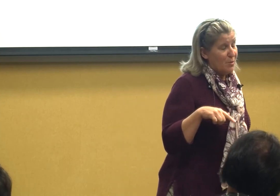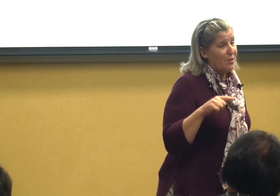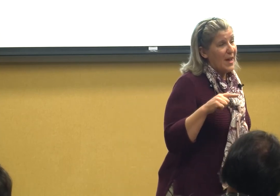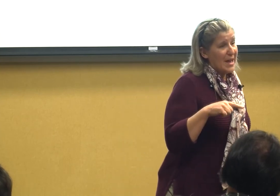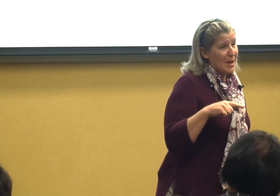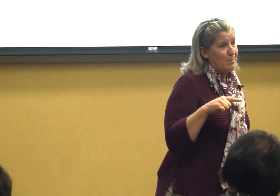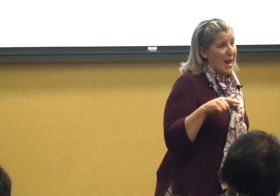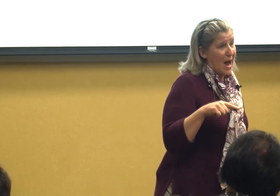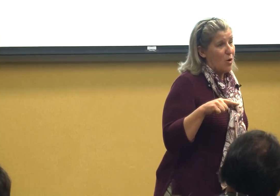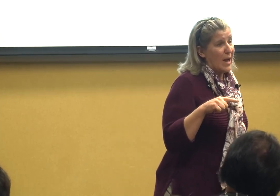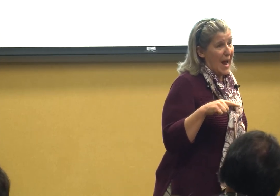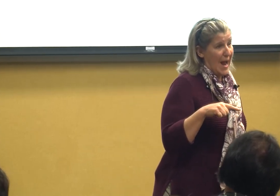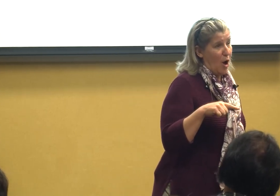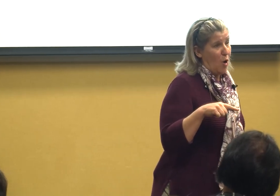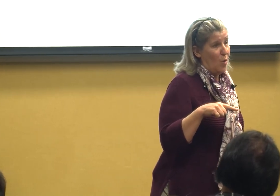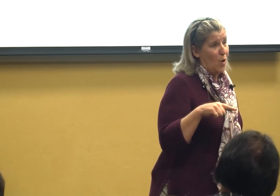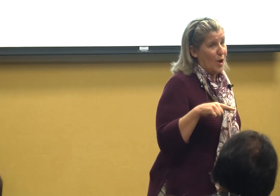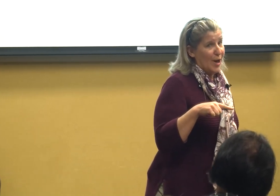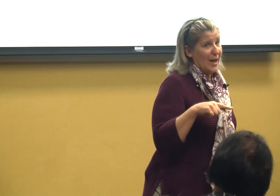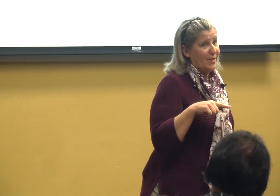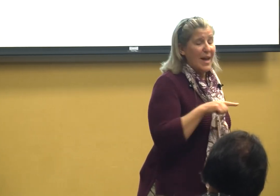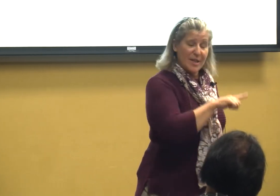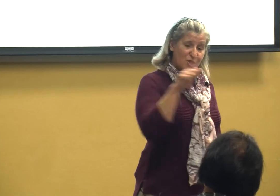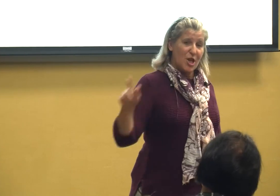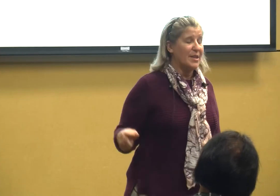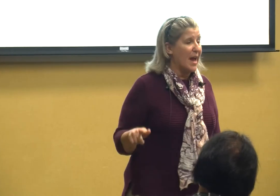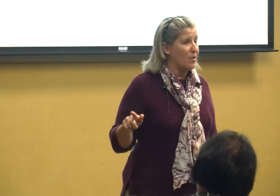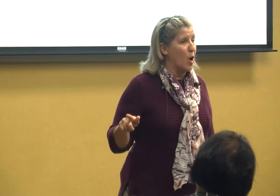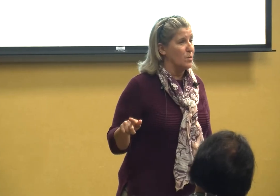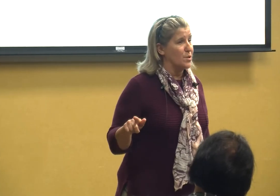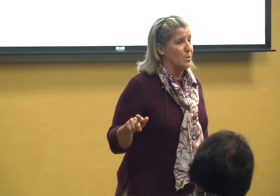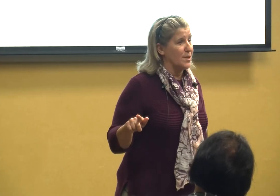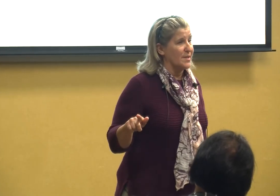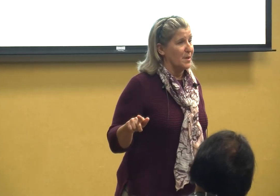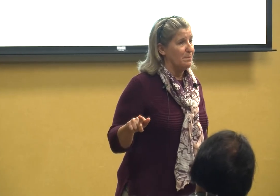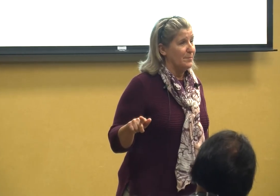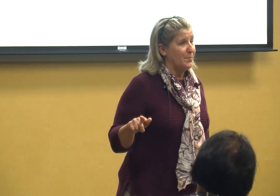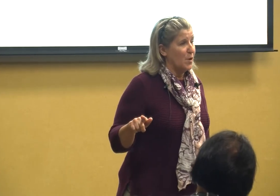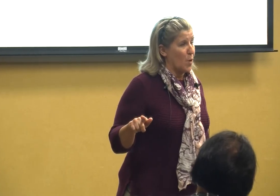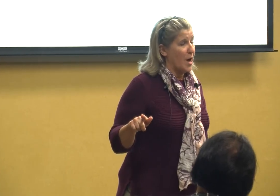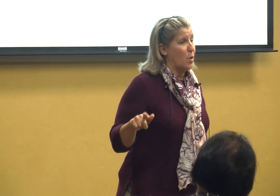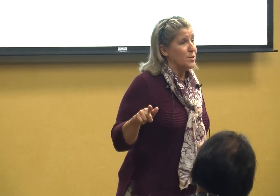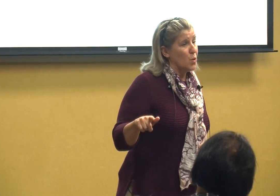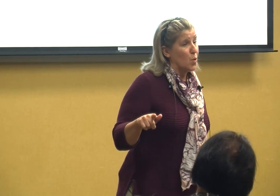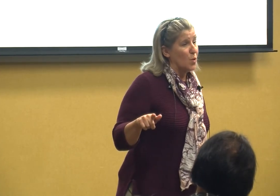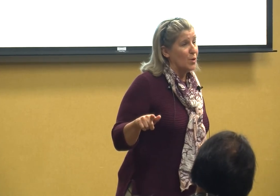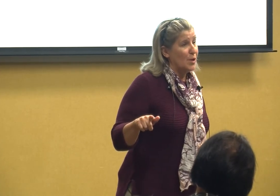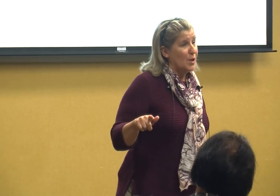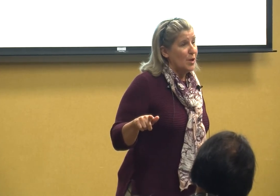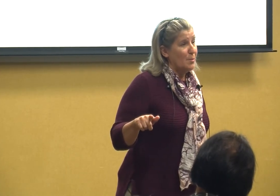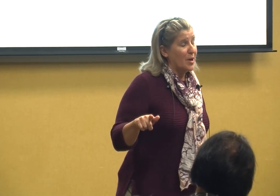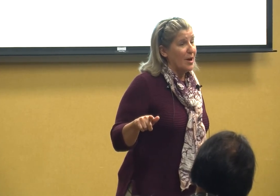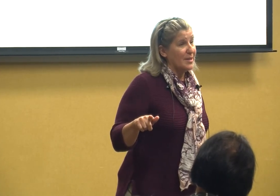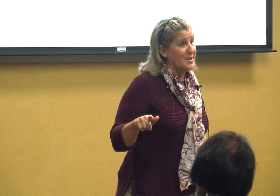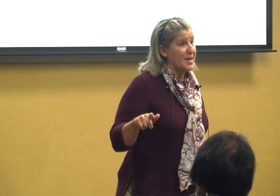think about how that could shut down a whole school system or a whole school because then